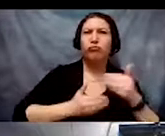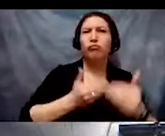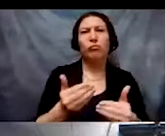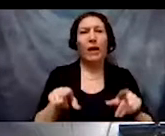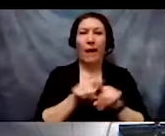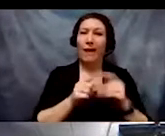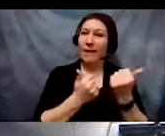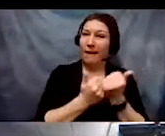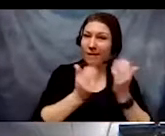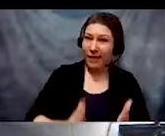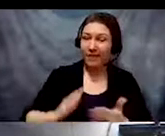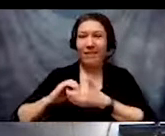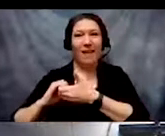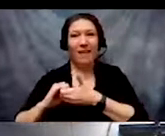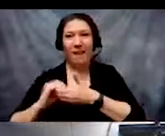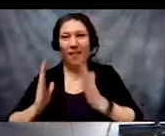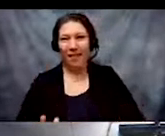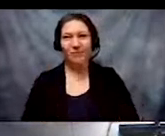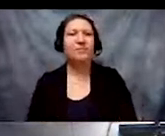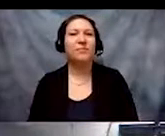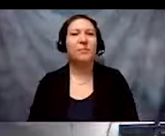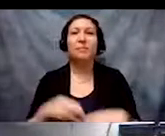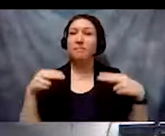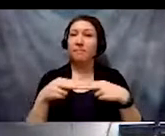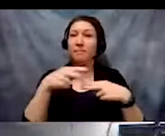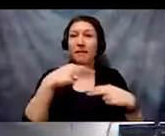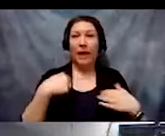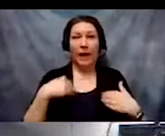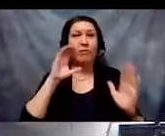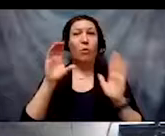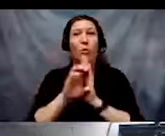This slide shows a photo of Kimberlie Crenshaw smiling.